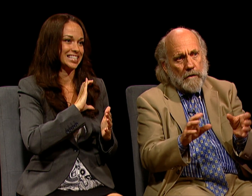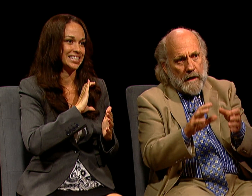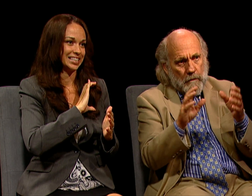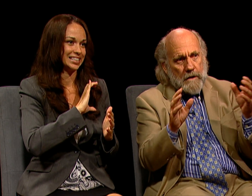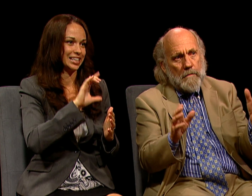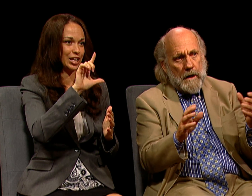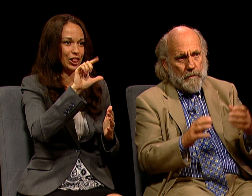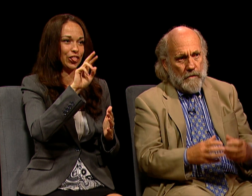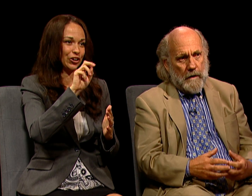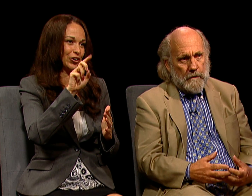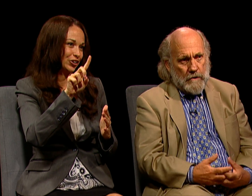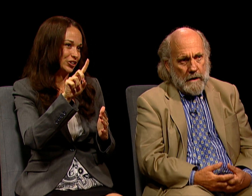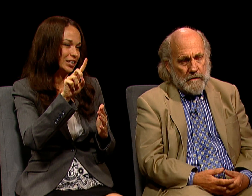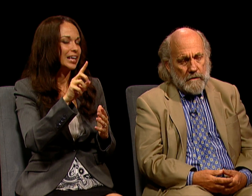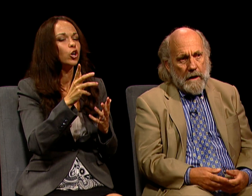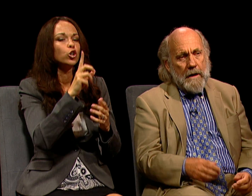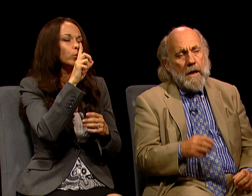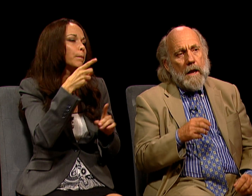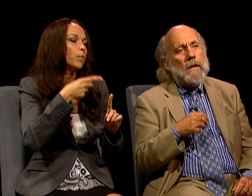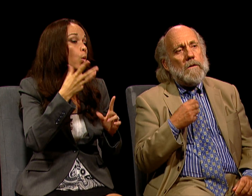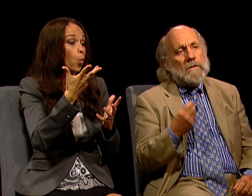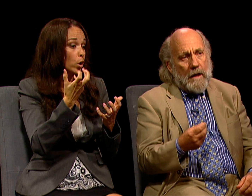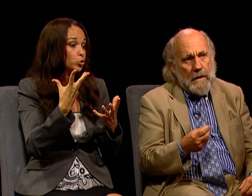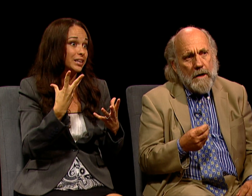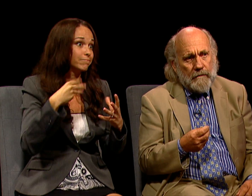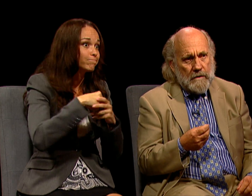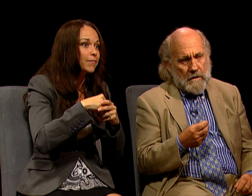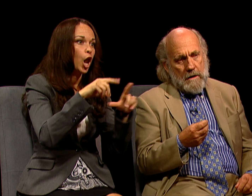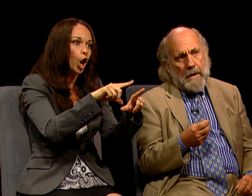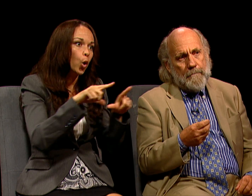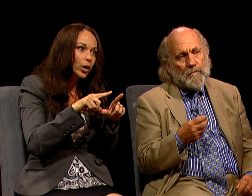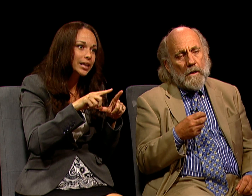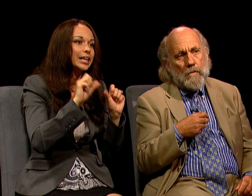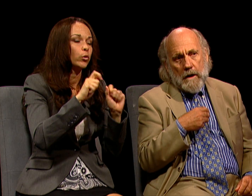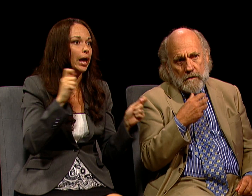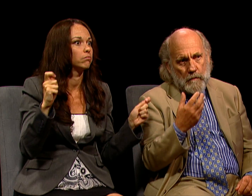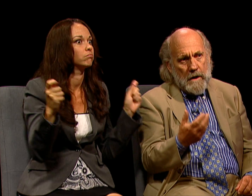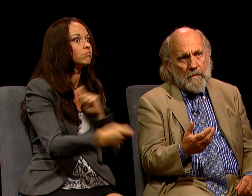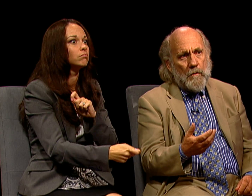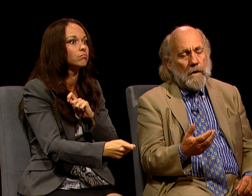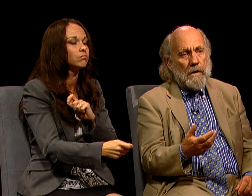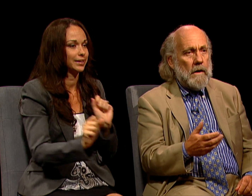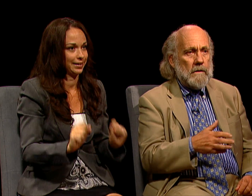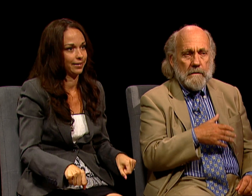AND WE CAN MAKE PROFOUND CHANGES." AND TIME AFTER TIME, AS WE HAVE ORGANIZED NOW